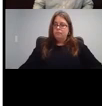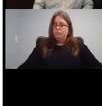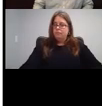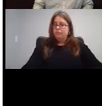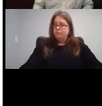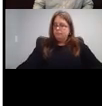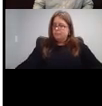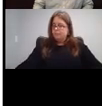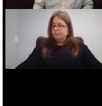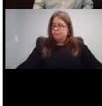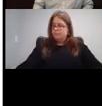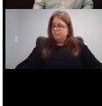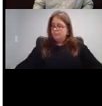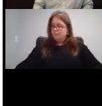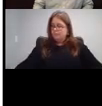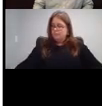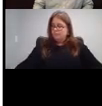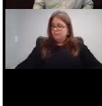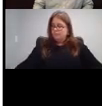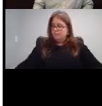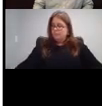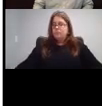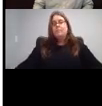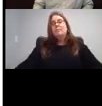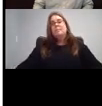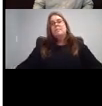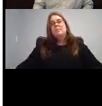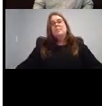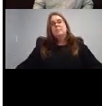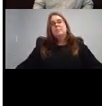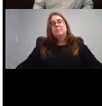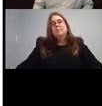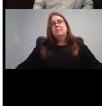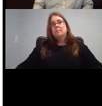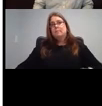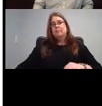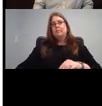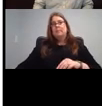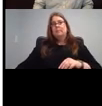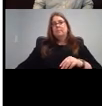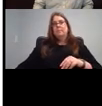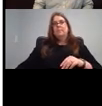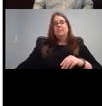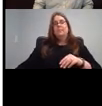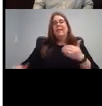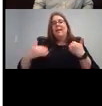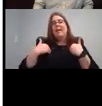I have a couple a couple. Storytelling links for spoken English.